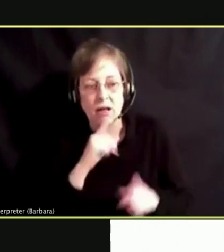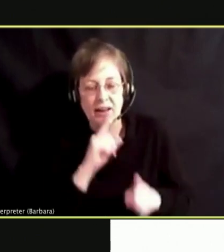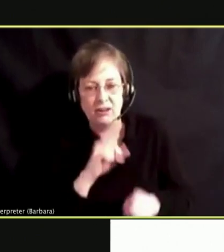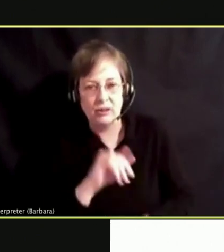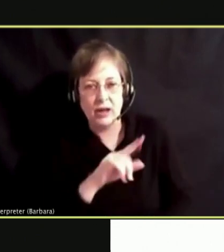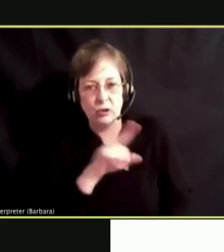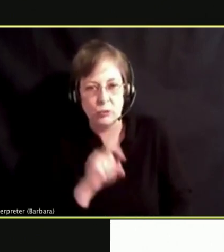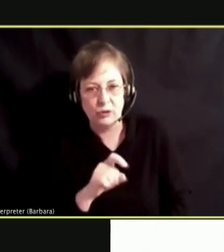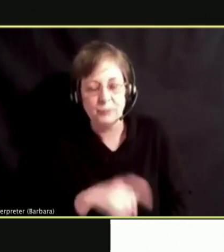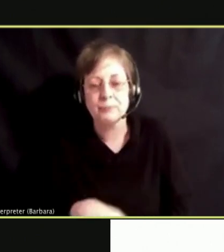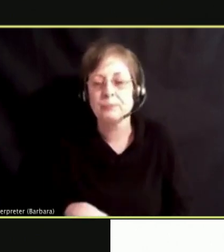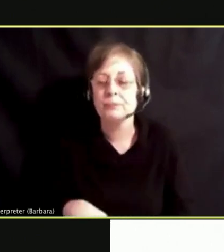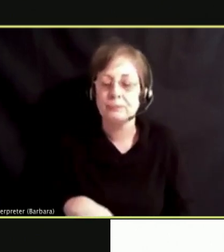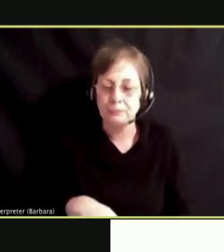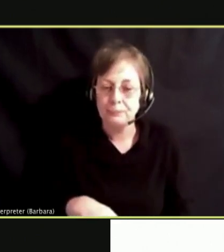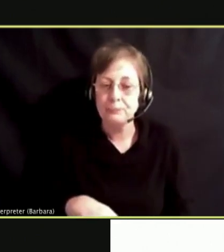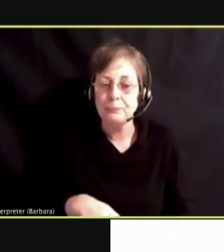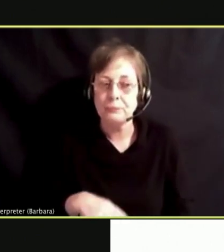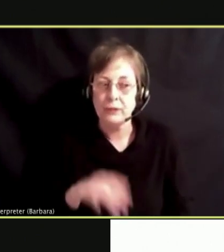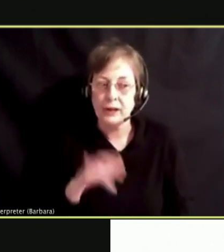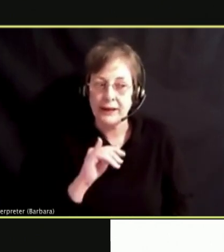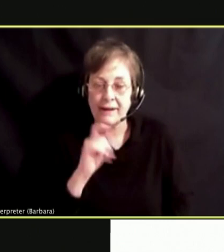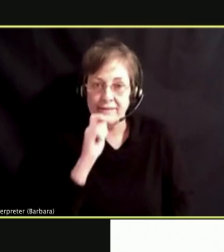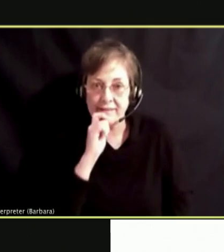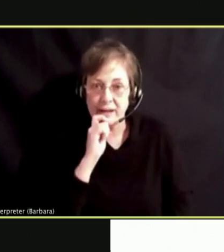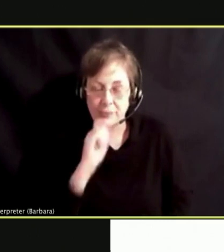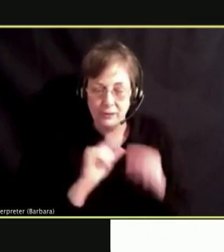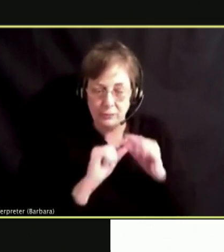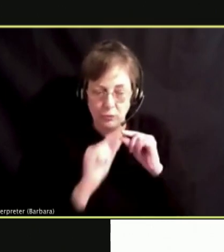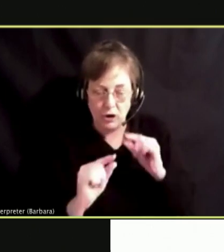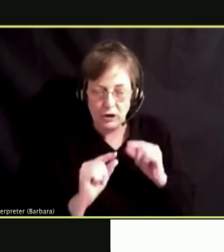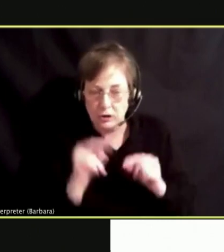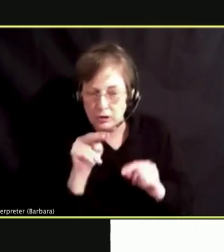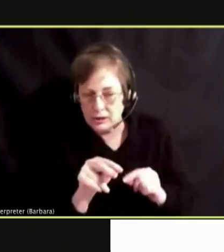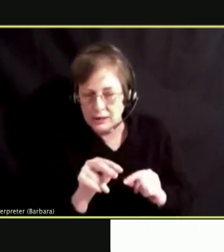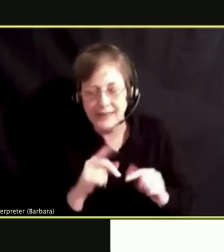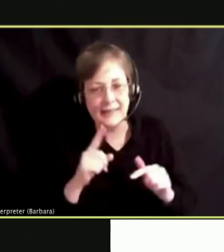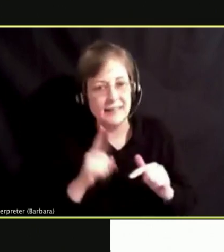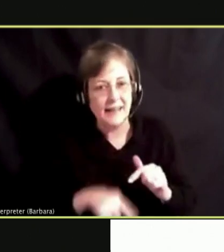SO BY LOOKING AT THE VAPING PRODUCT, THERE IS NO WAY TO PHYSICALLY TELL WHAT THE CONTENTS